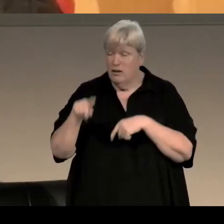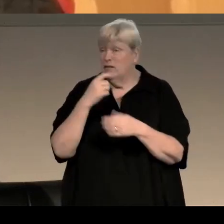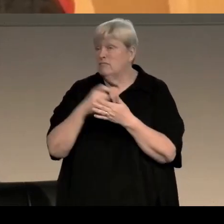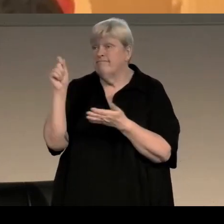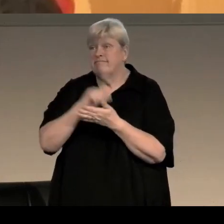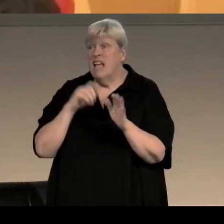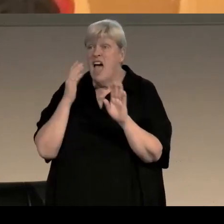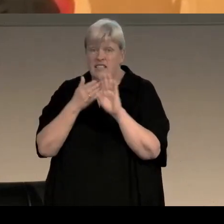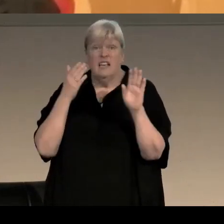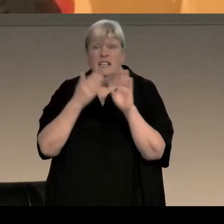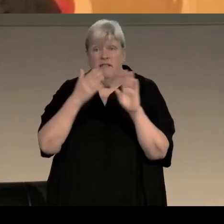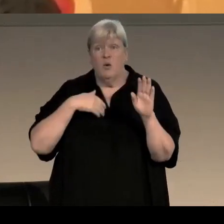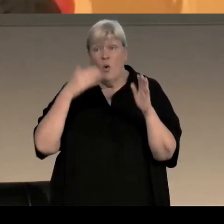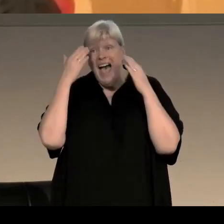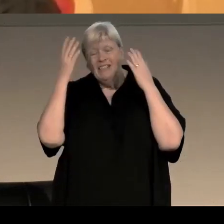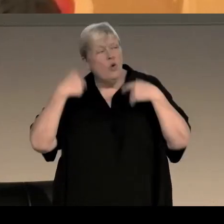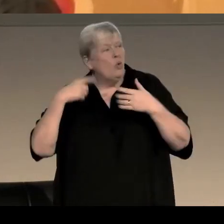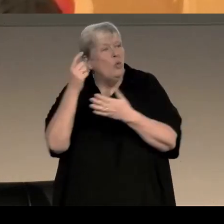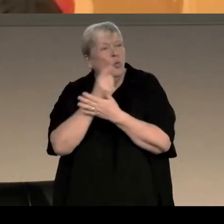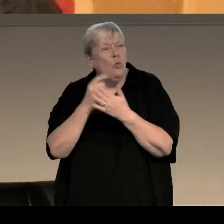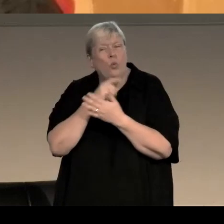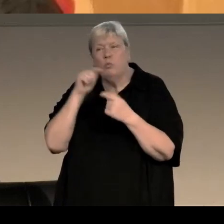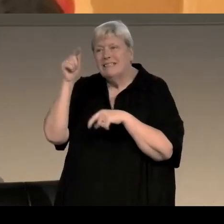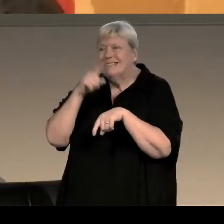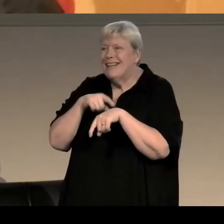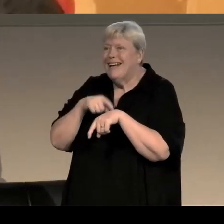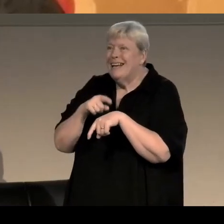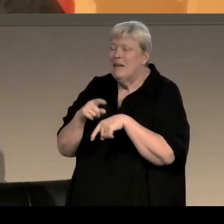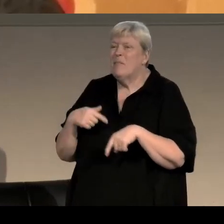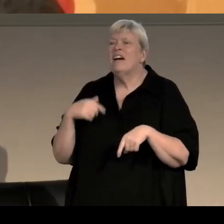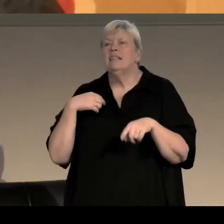identifying what I didn't know about or what I wasn't clear enough about, and pursuing that.